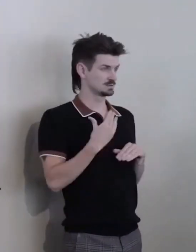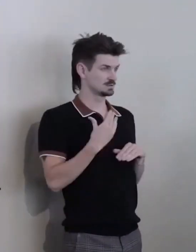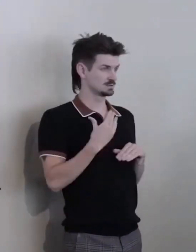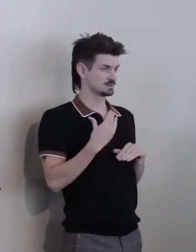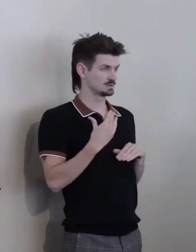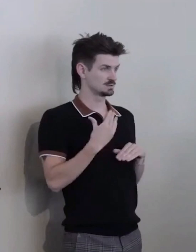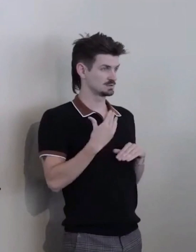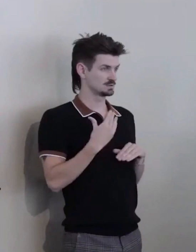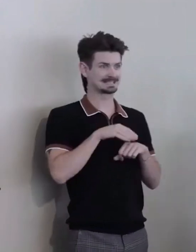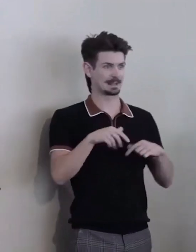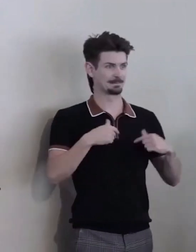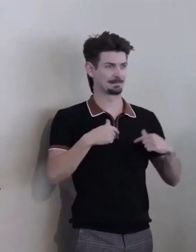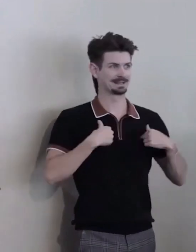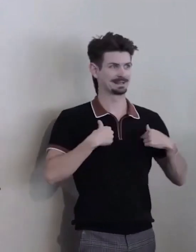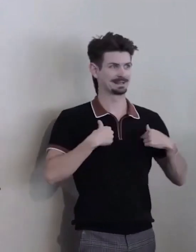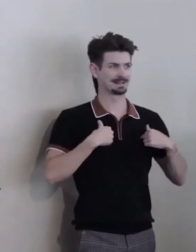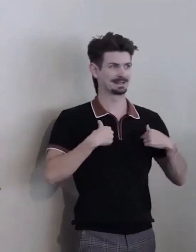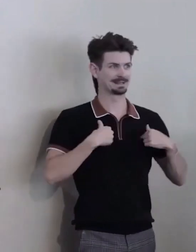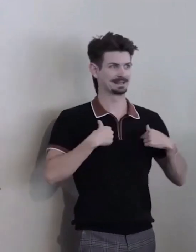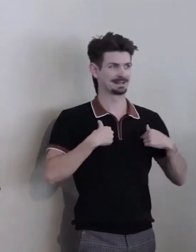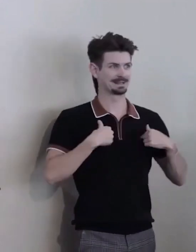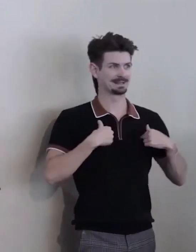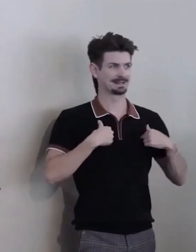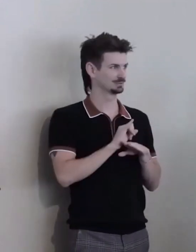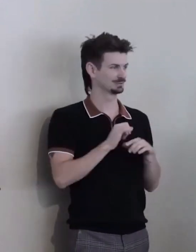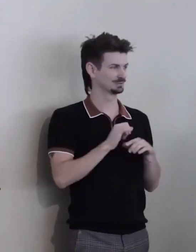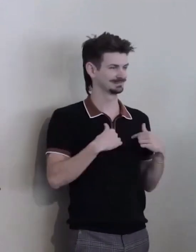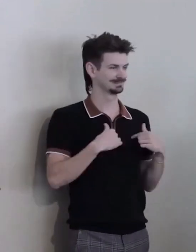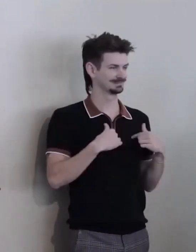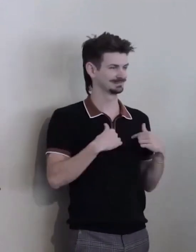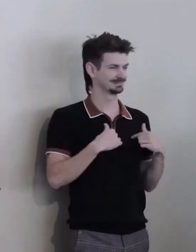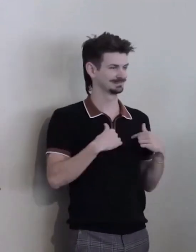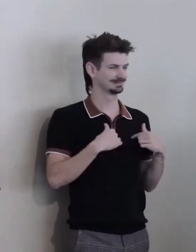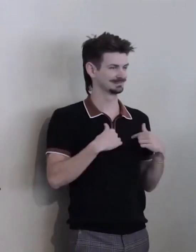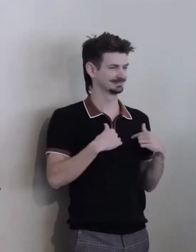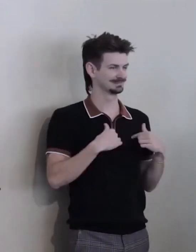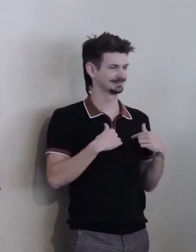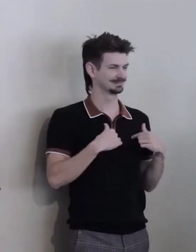Ahh... And so I had the opportunity to meet with Julie and her team way back when,